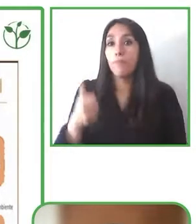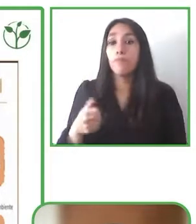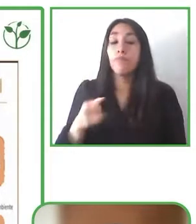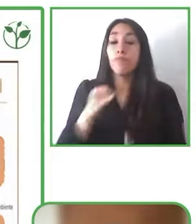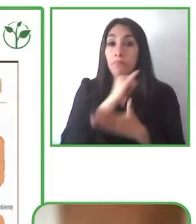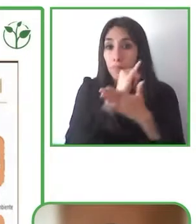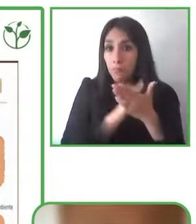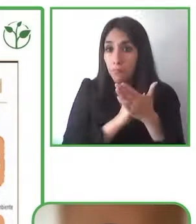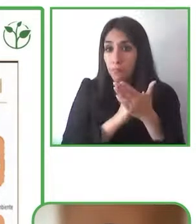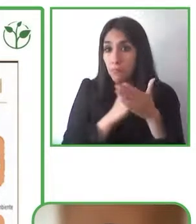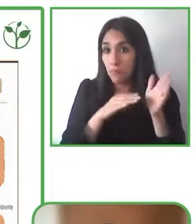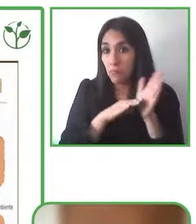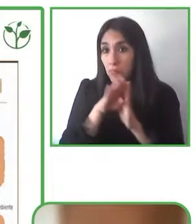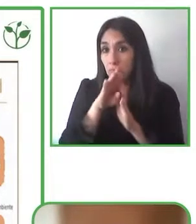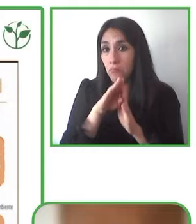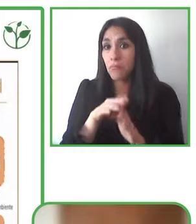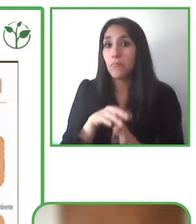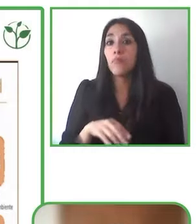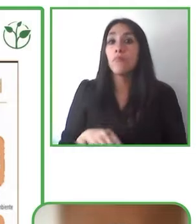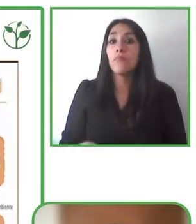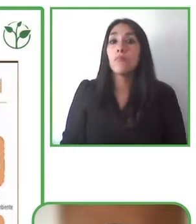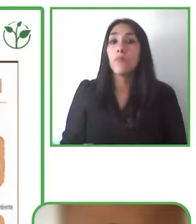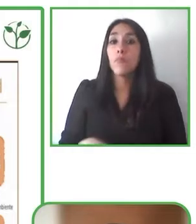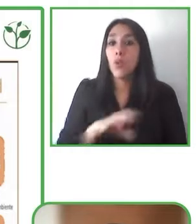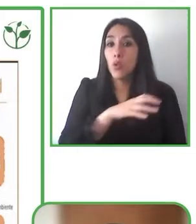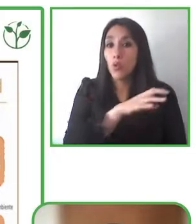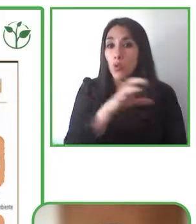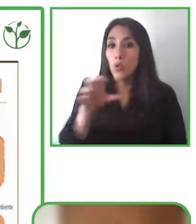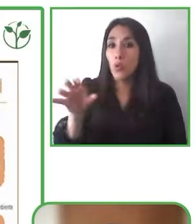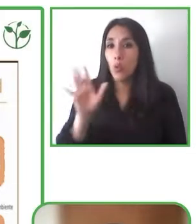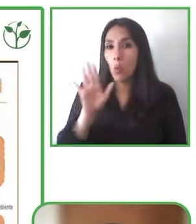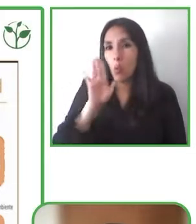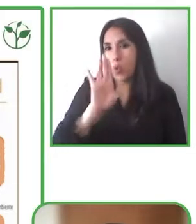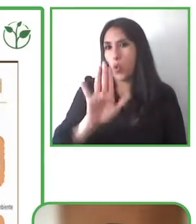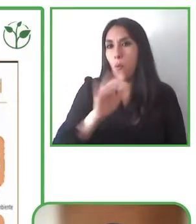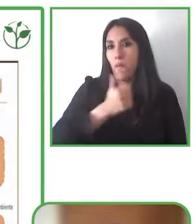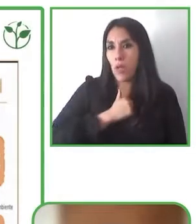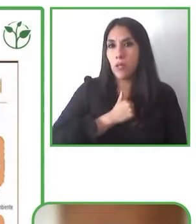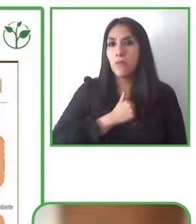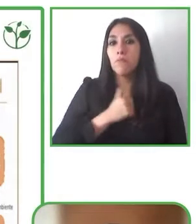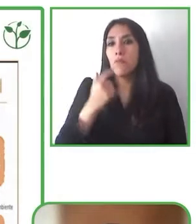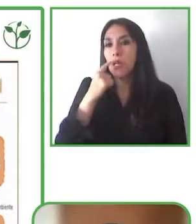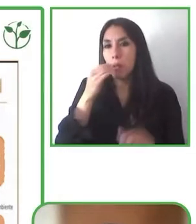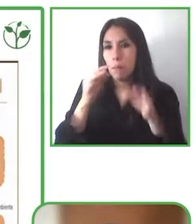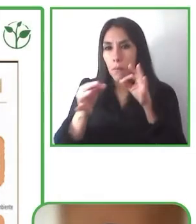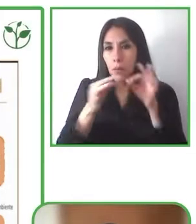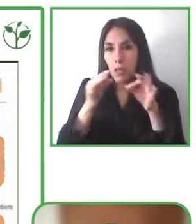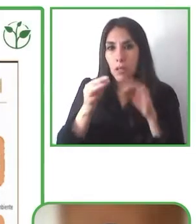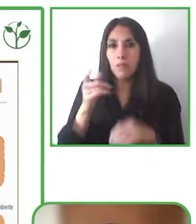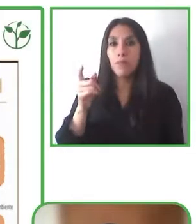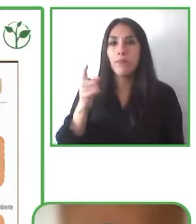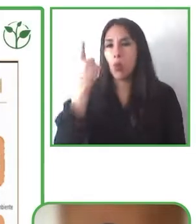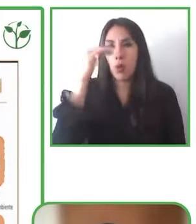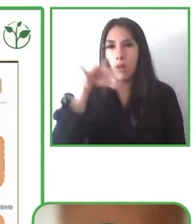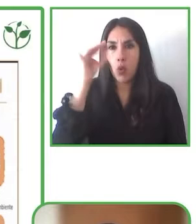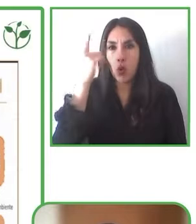but it's also to say so proudly that we guarantee that we are relevant actors